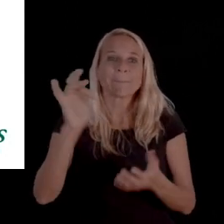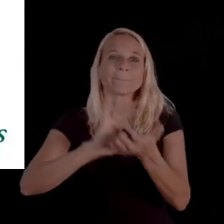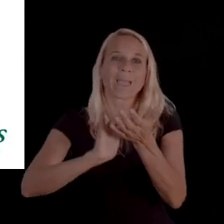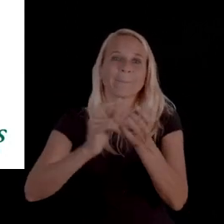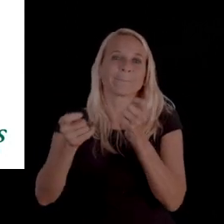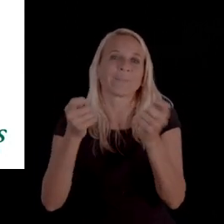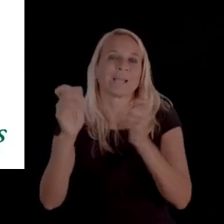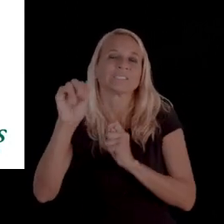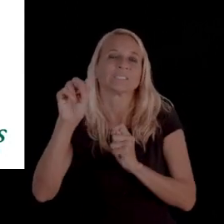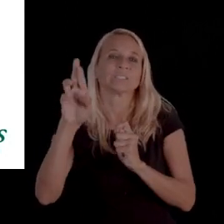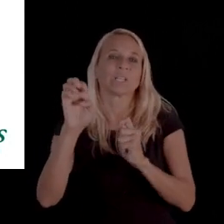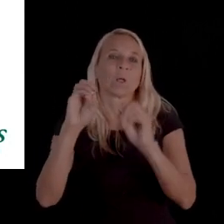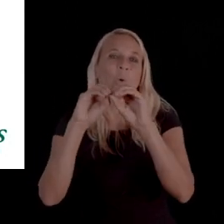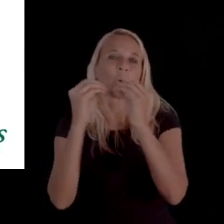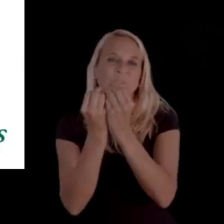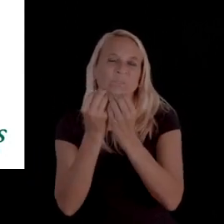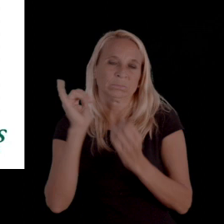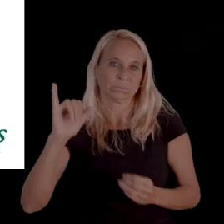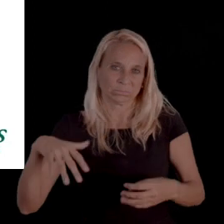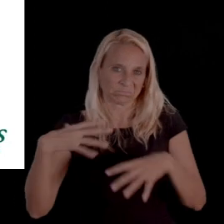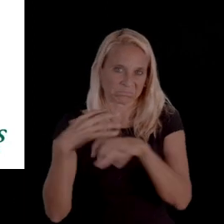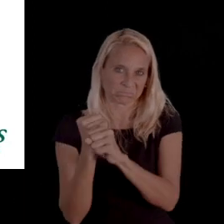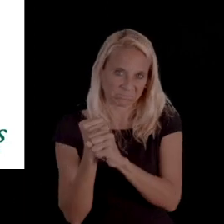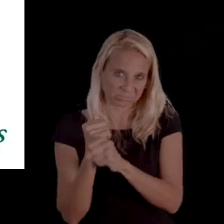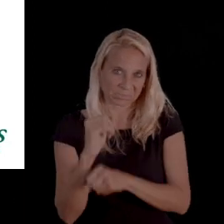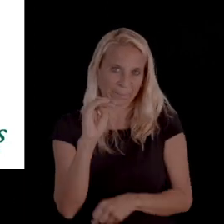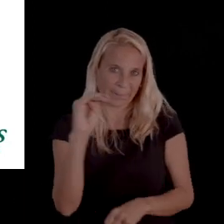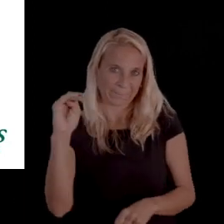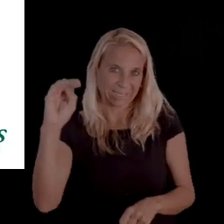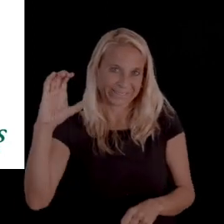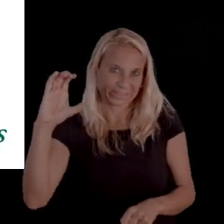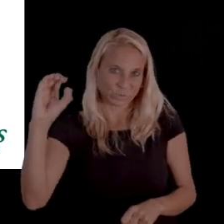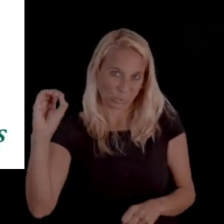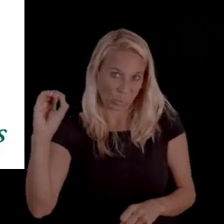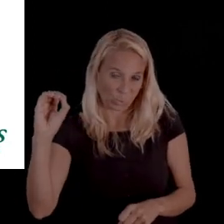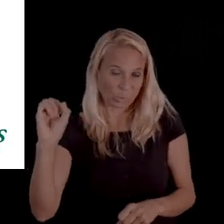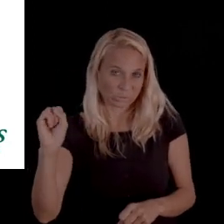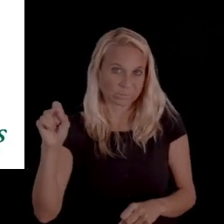So, MMCOs are Medicaid managed care organizations.